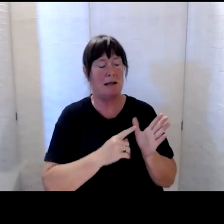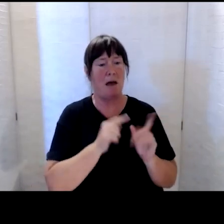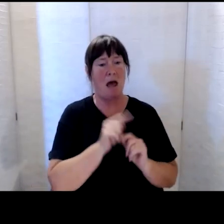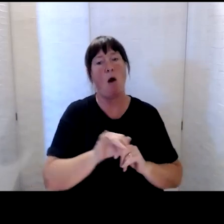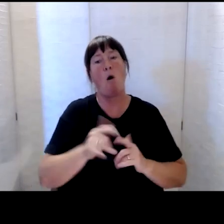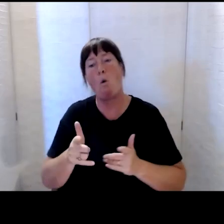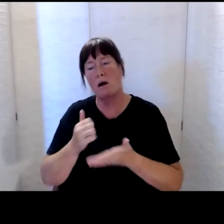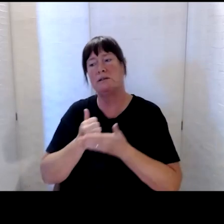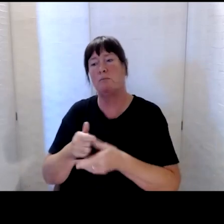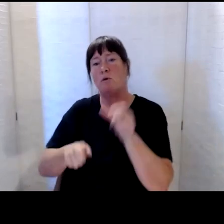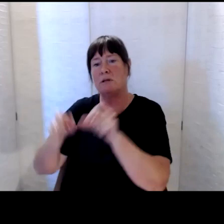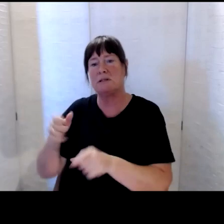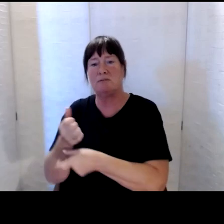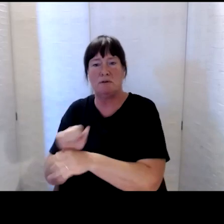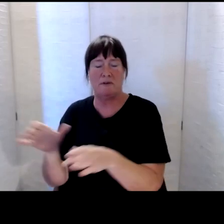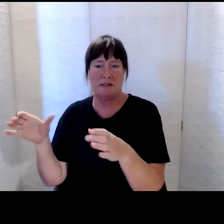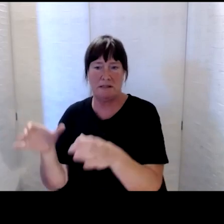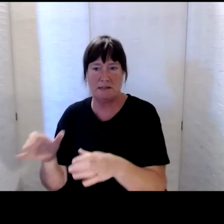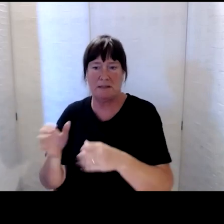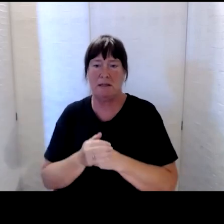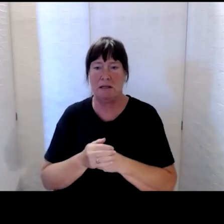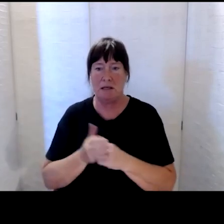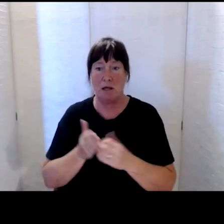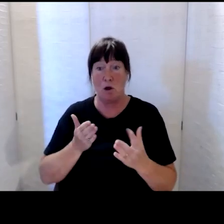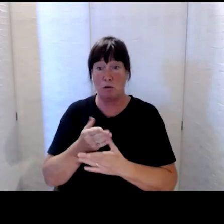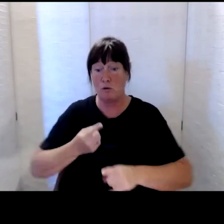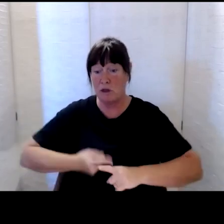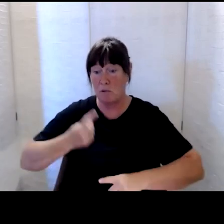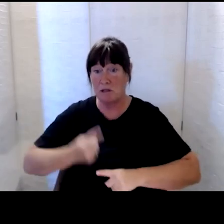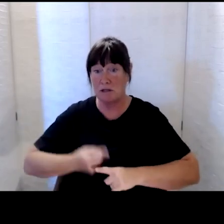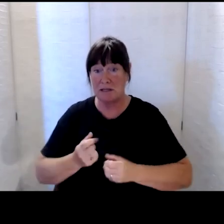Right throughout the emergency, we have provided them with direct